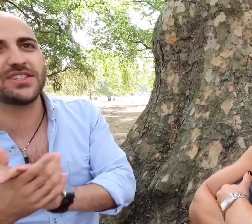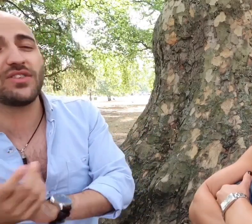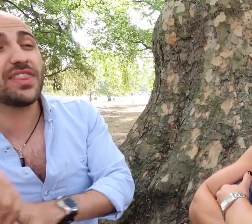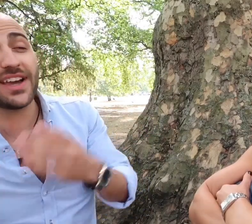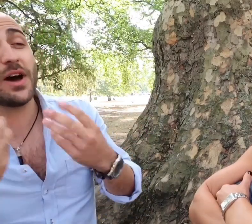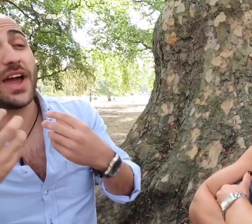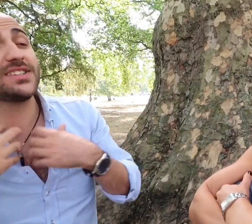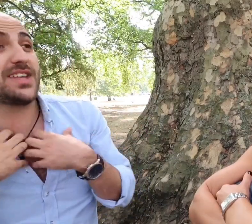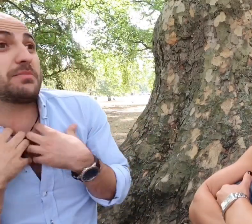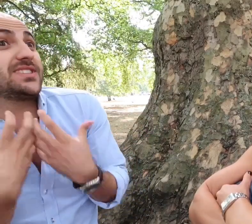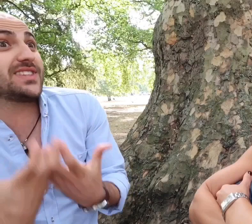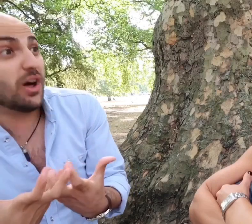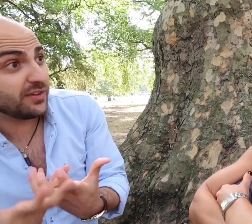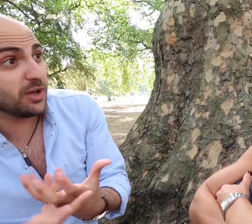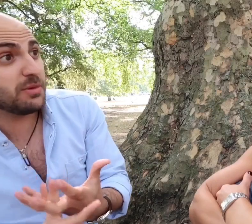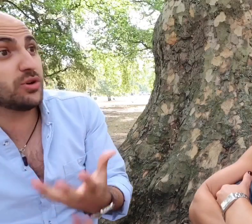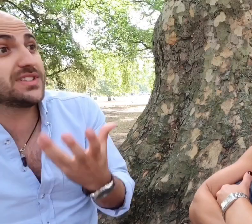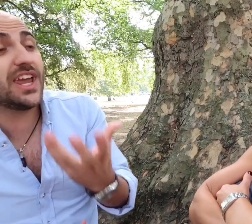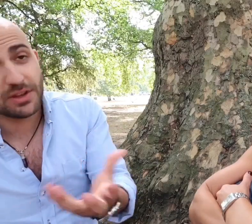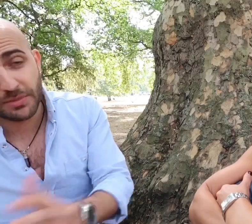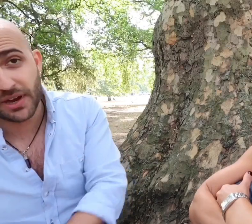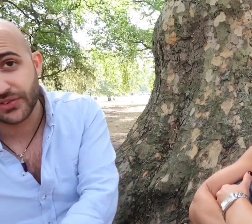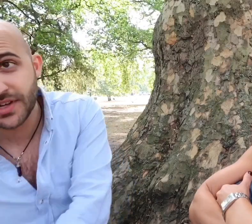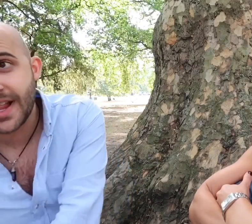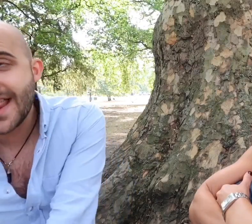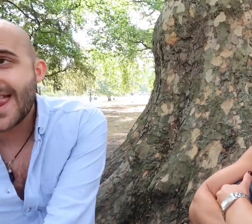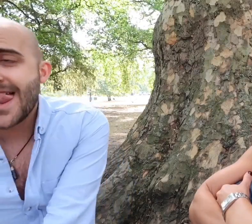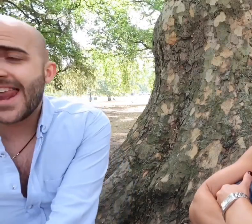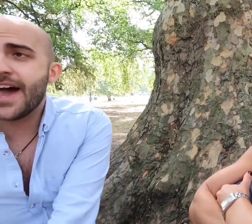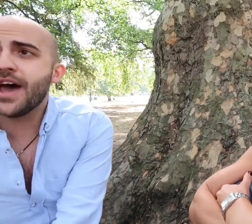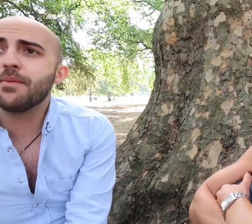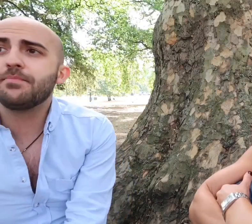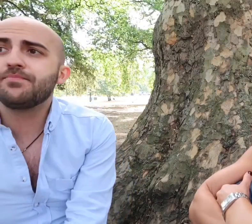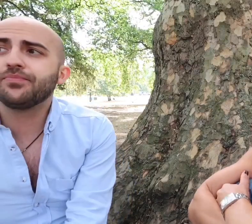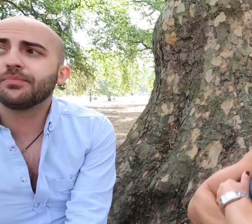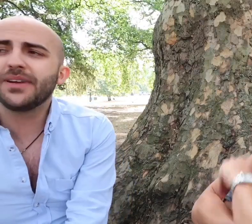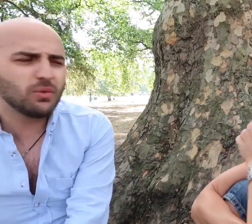better and I think I understand myself a little bit more as hearing person but,